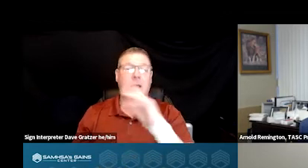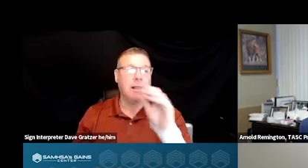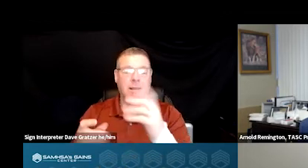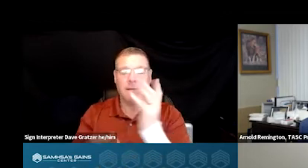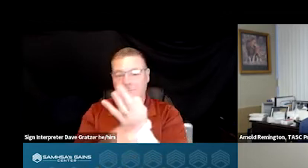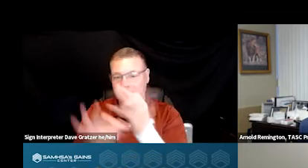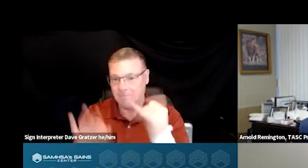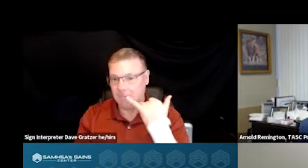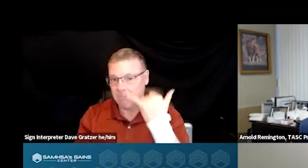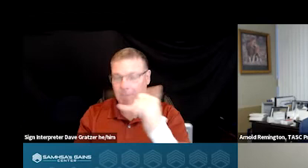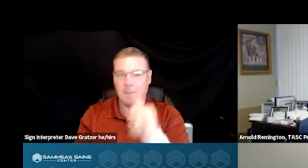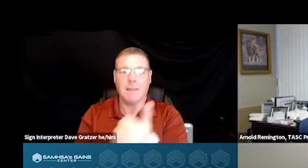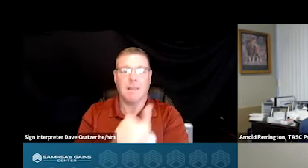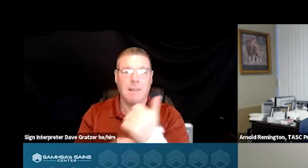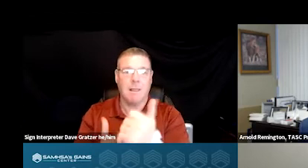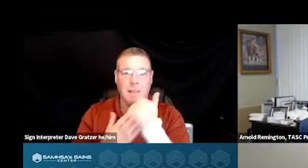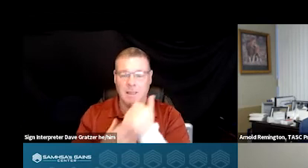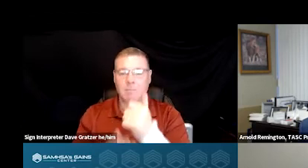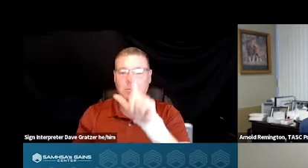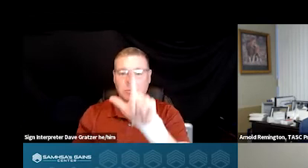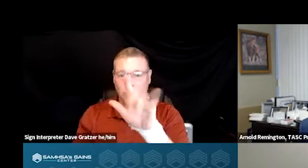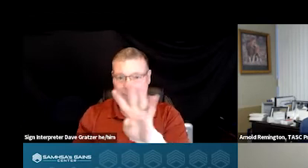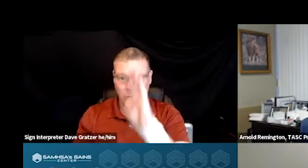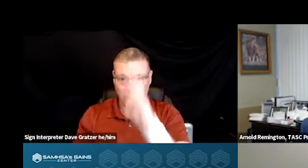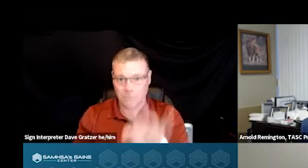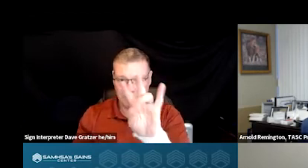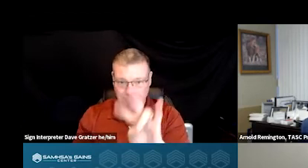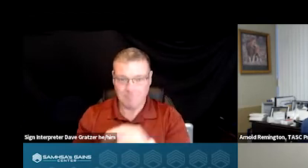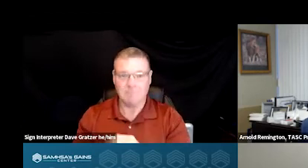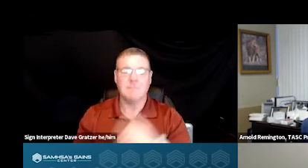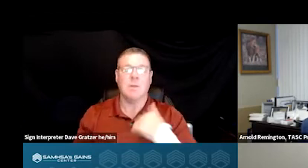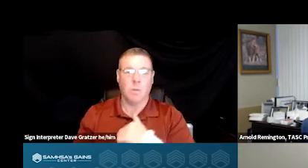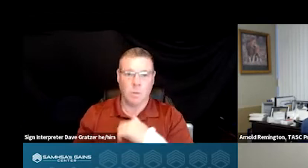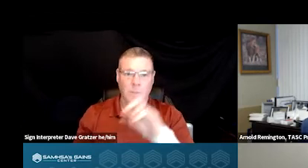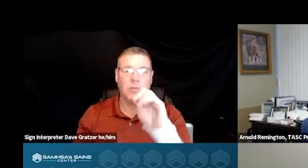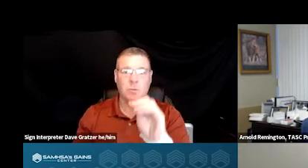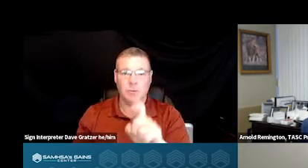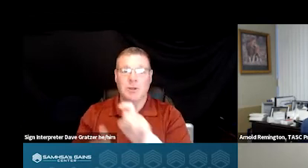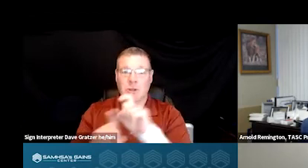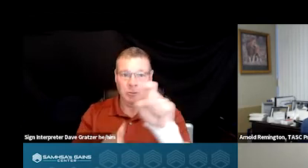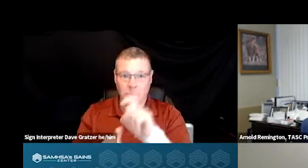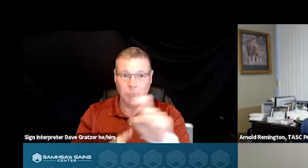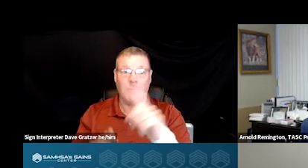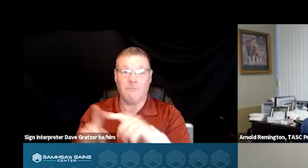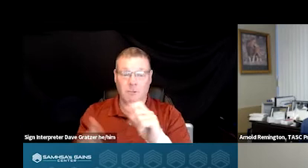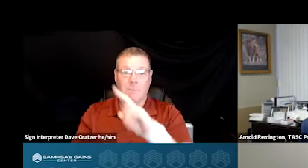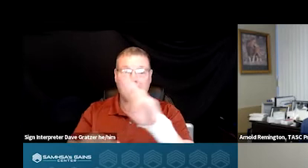where people can get help 24 hours a day, seven days a week. We do take calls from the National Suicide